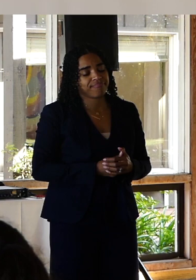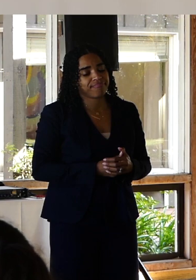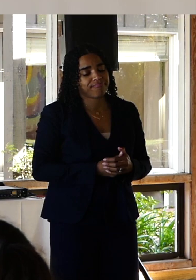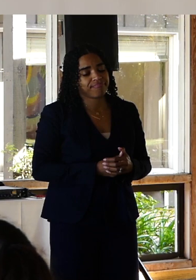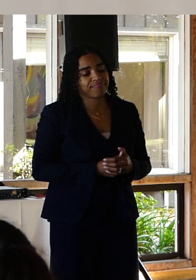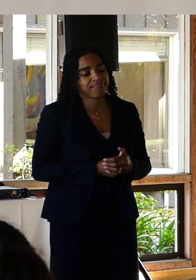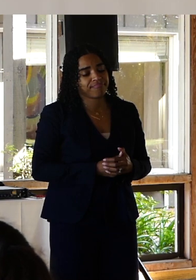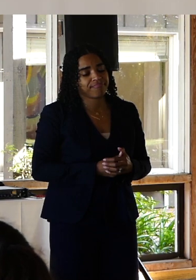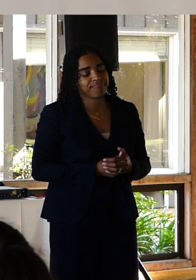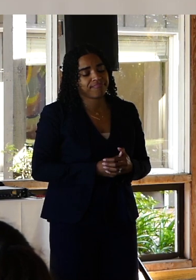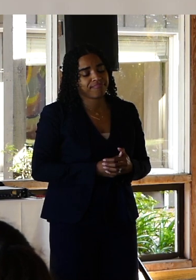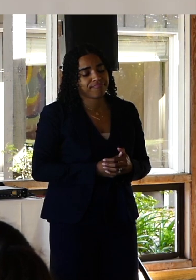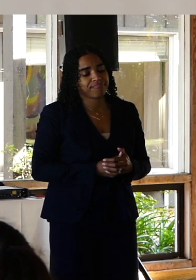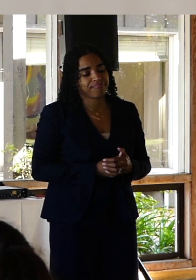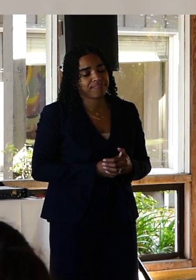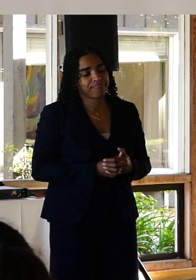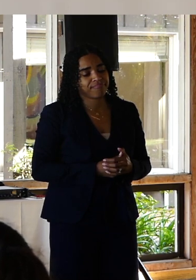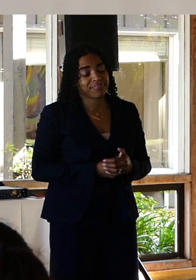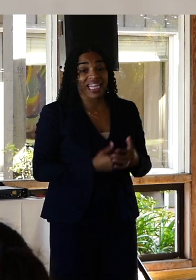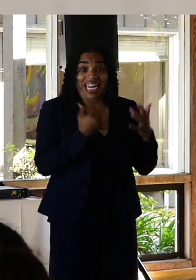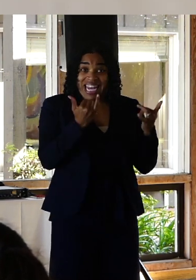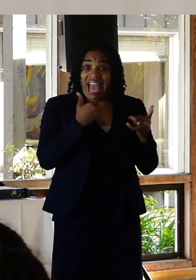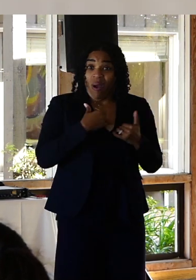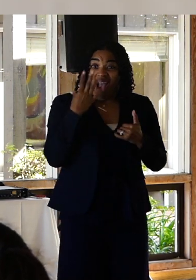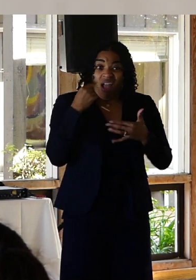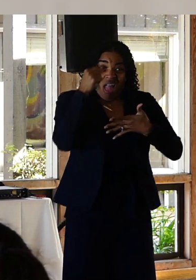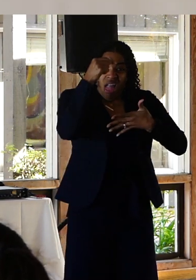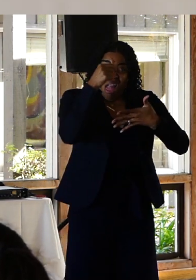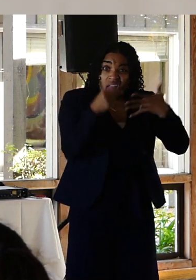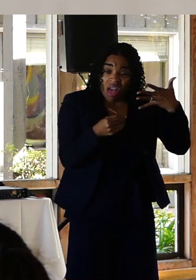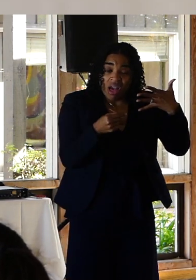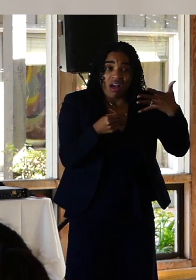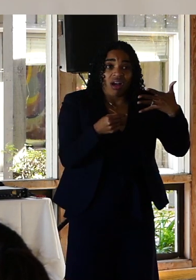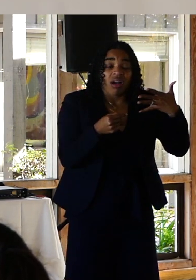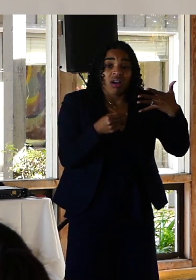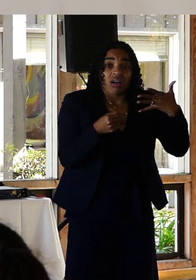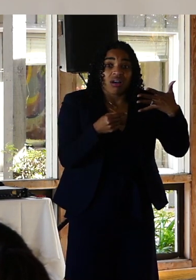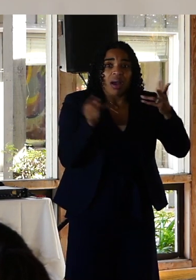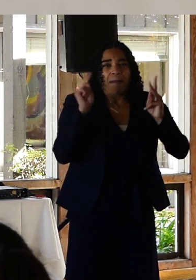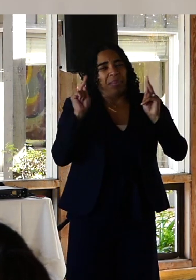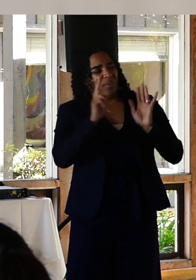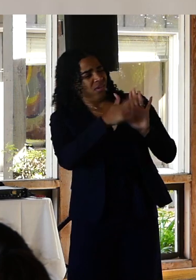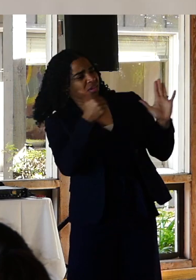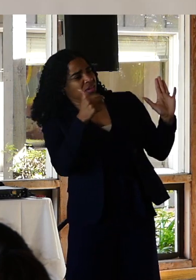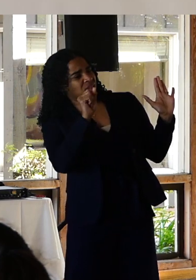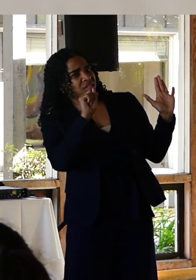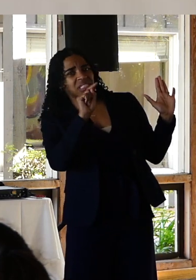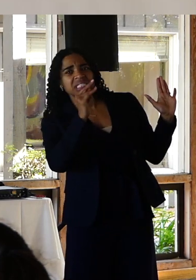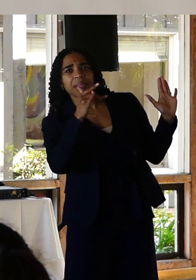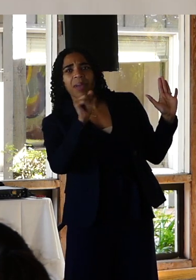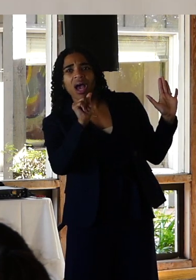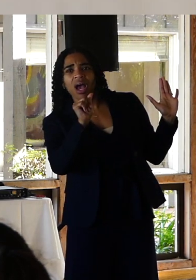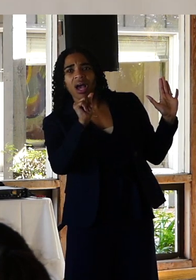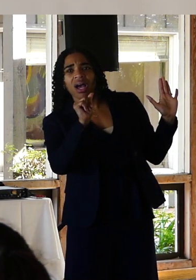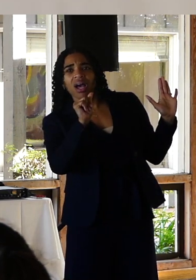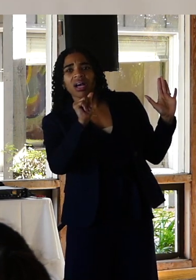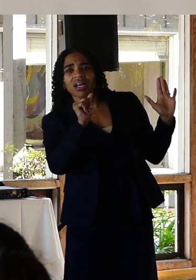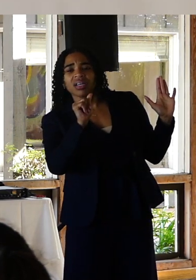Part of the stigma that comes with that. Is partially you know familial